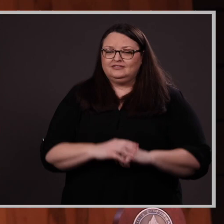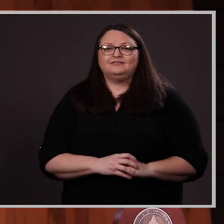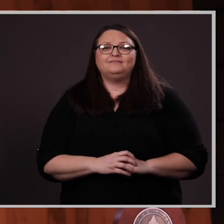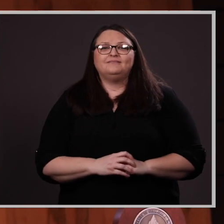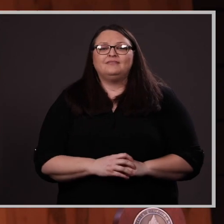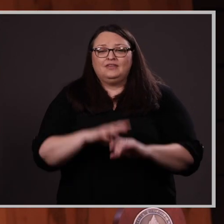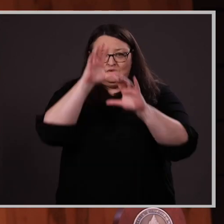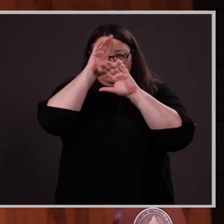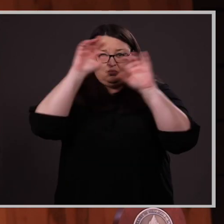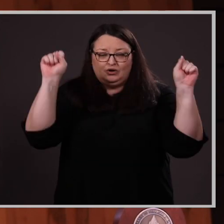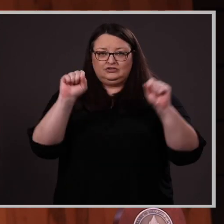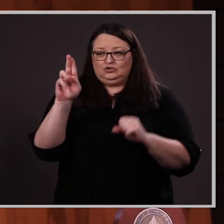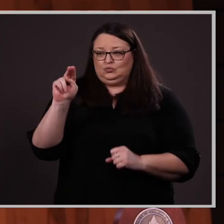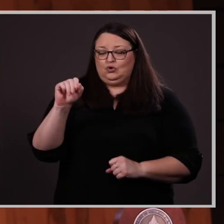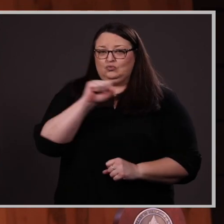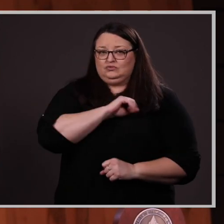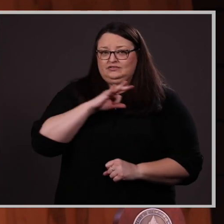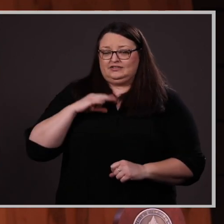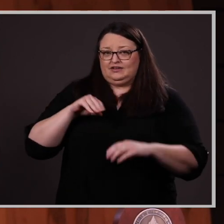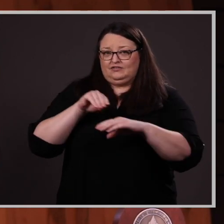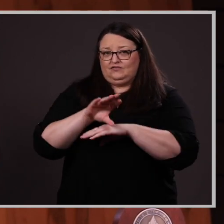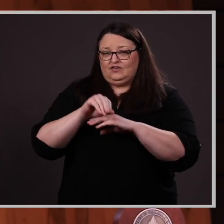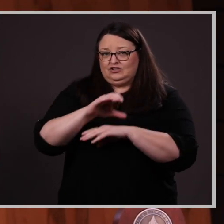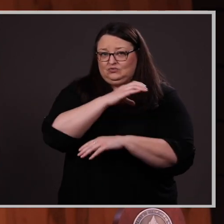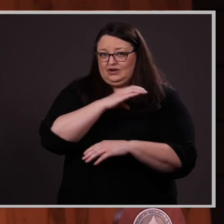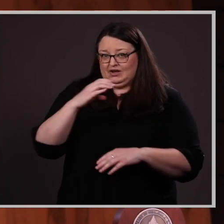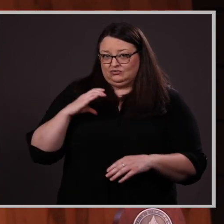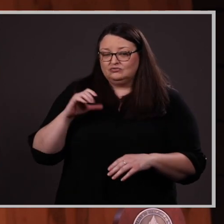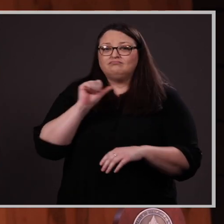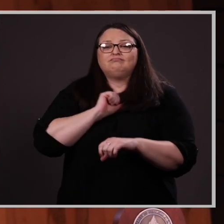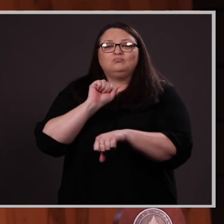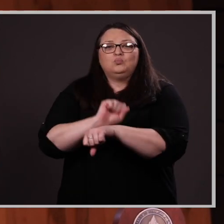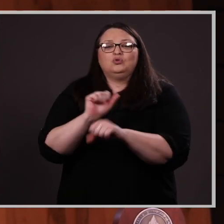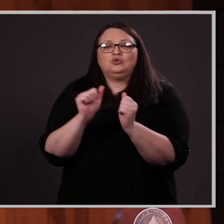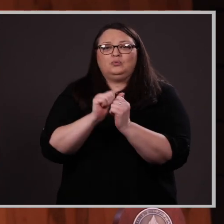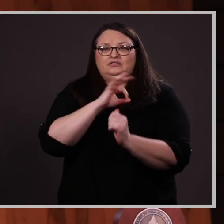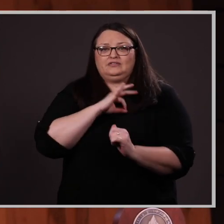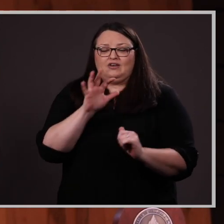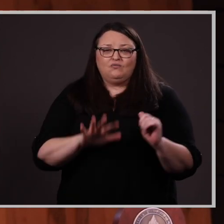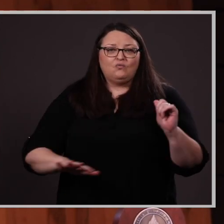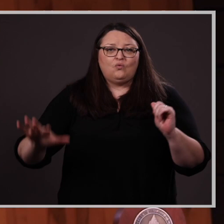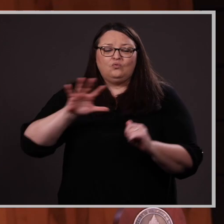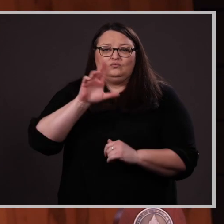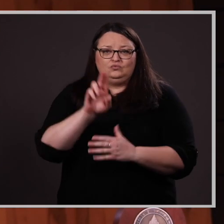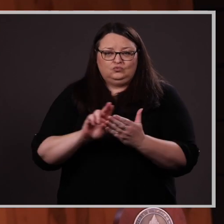As President of the UNO Staff Advisory Council, I work with staff across the University including